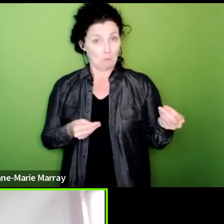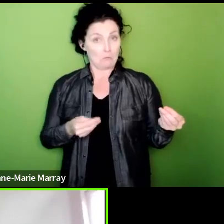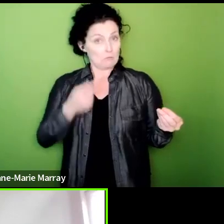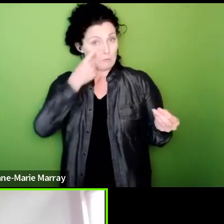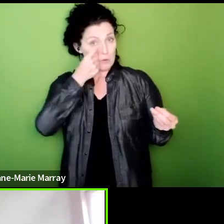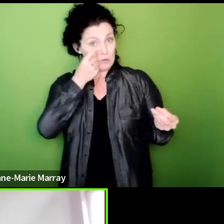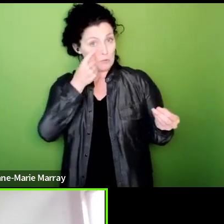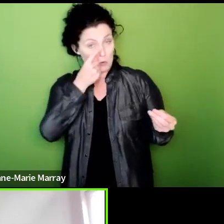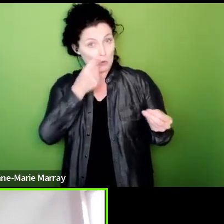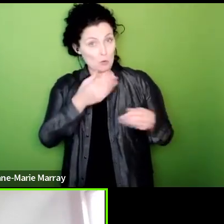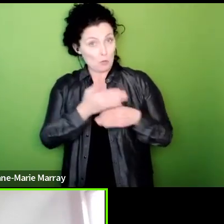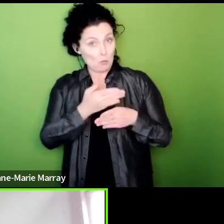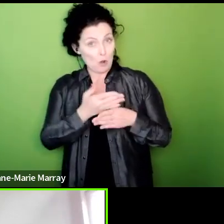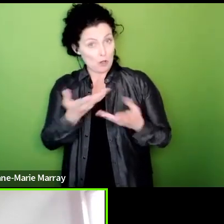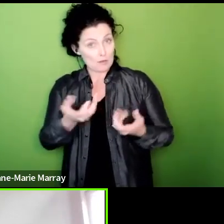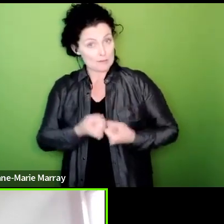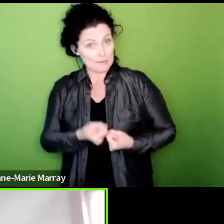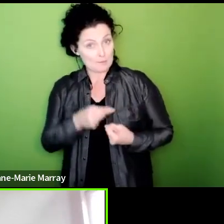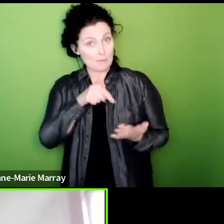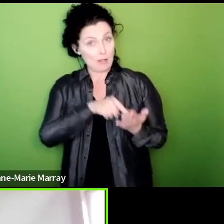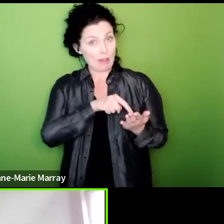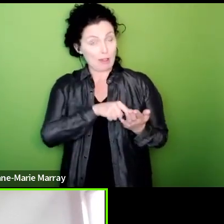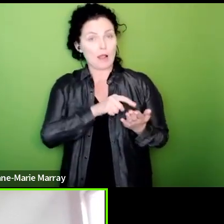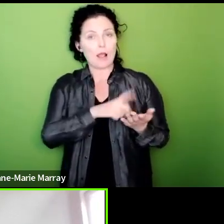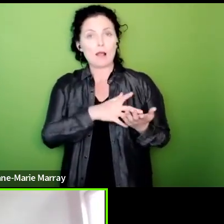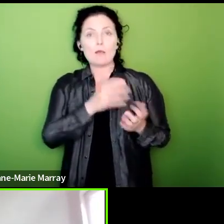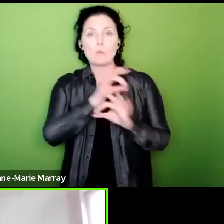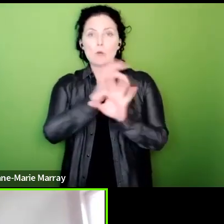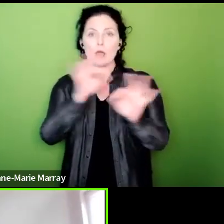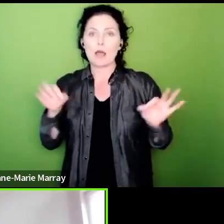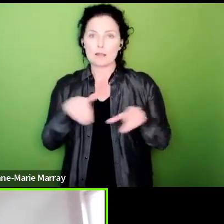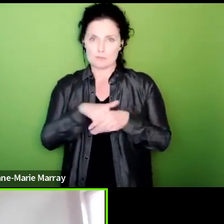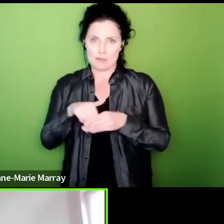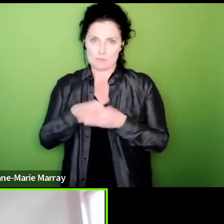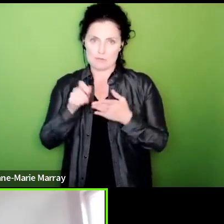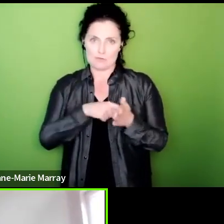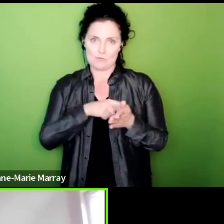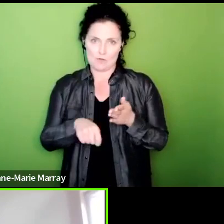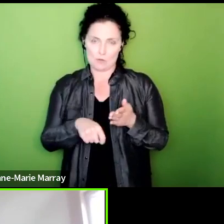the whole of the union to be voting but could I also just again let's say at this point Fran I